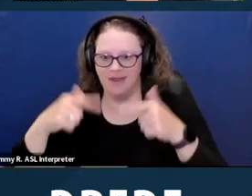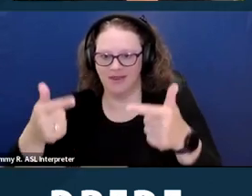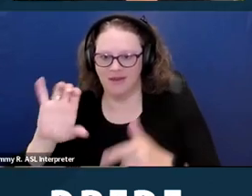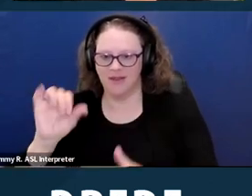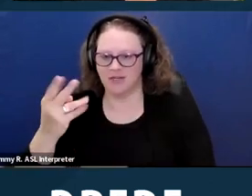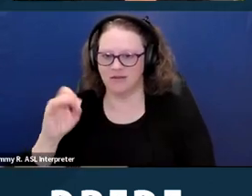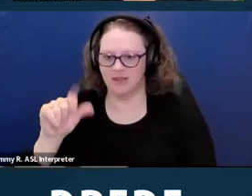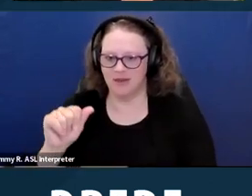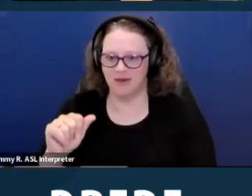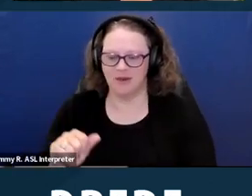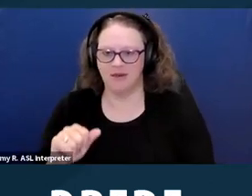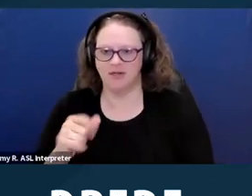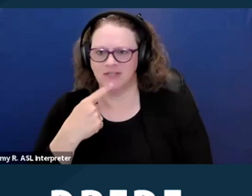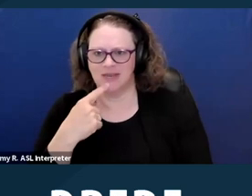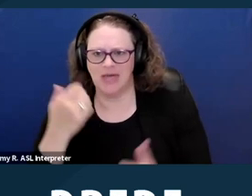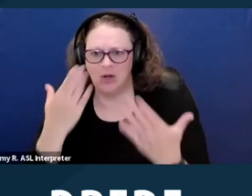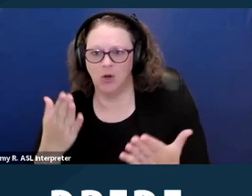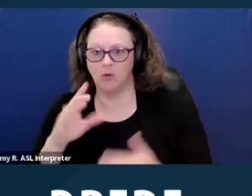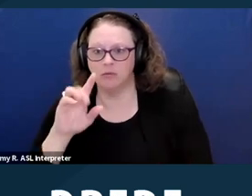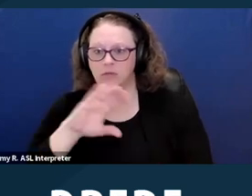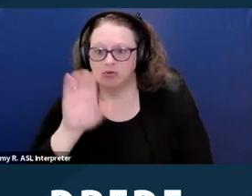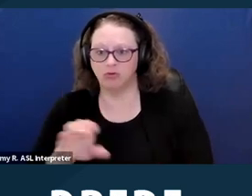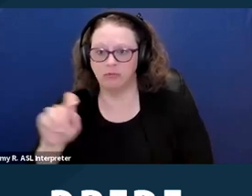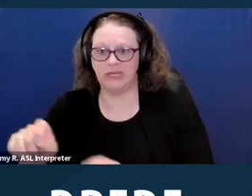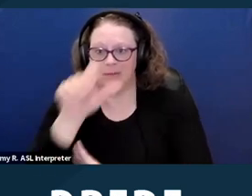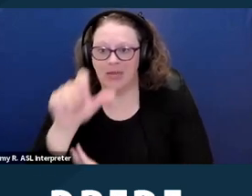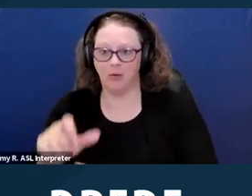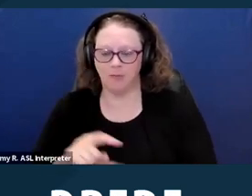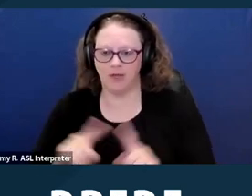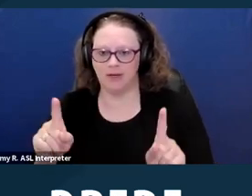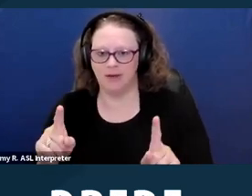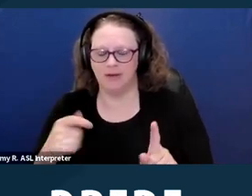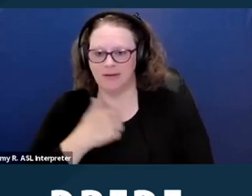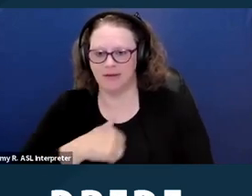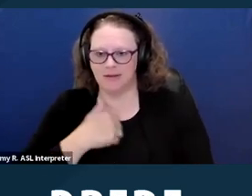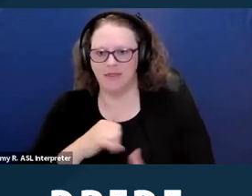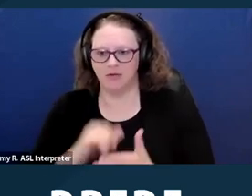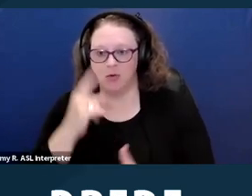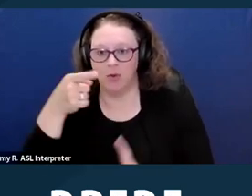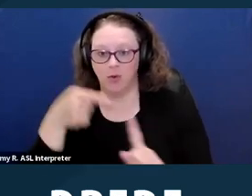I dunno, Zoom kicked me out so I apologize for that. But that is one point I did want to raise